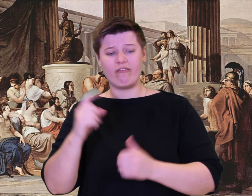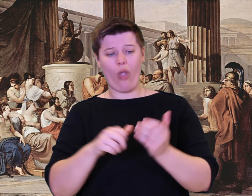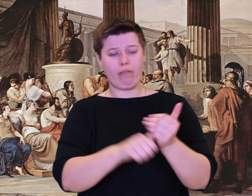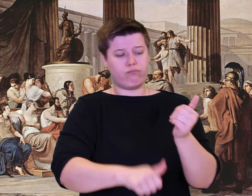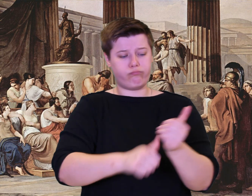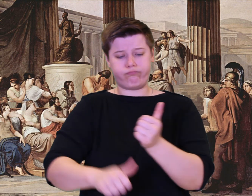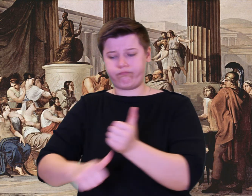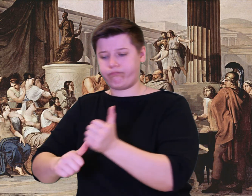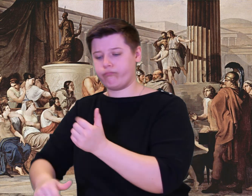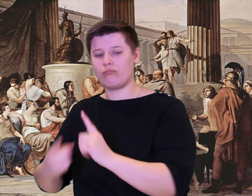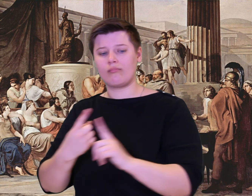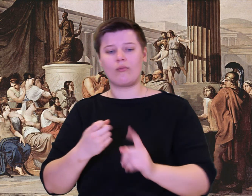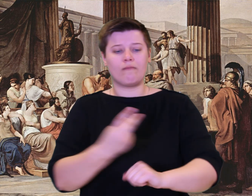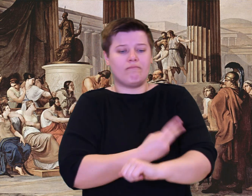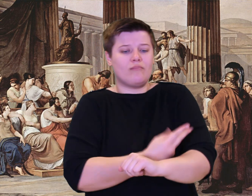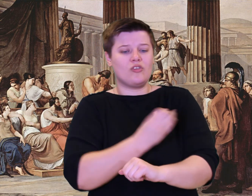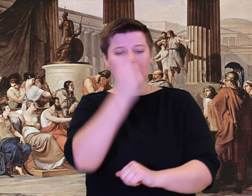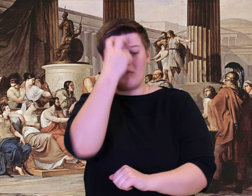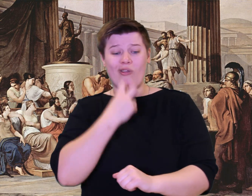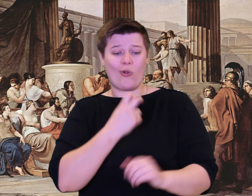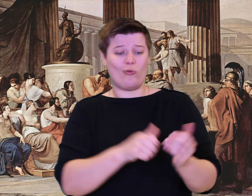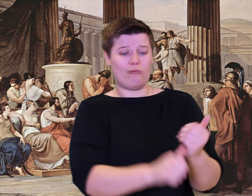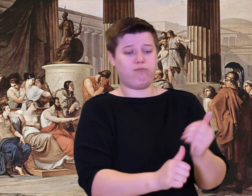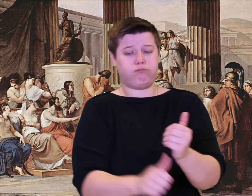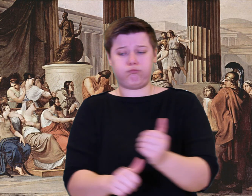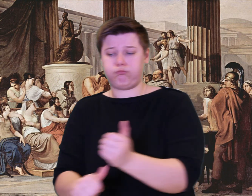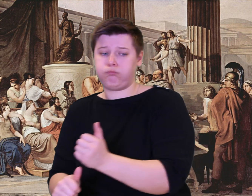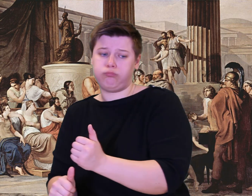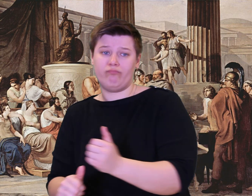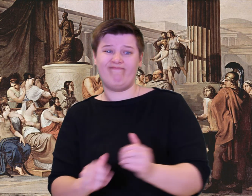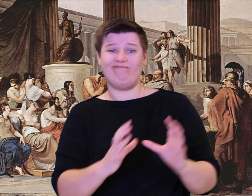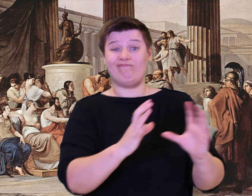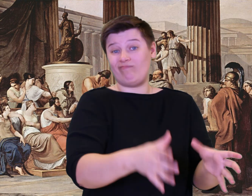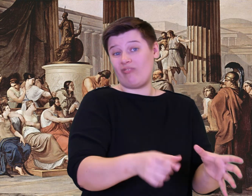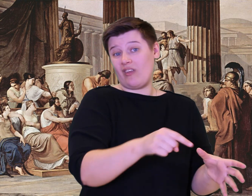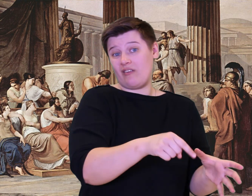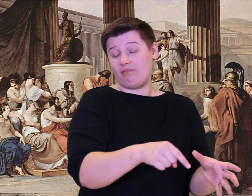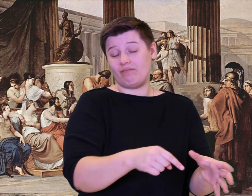They made it smooth, and I stood by and sharpened up the tip and to made it